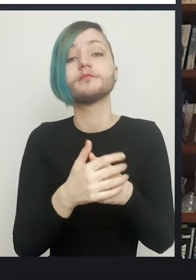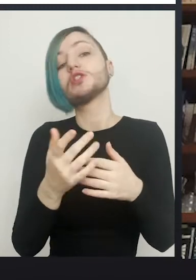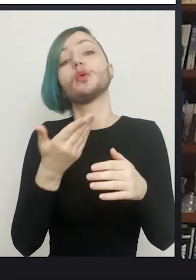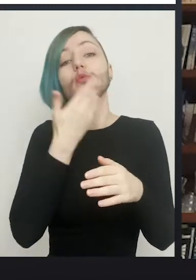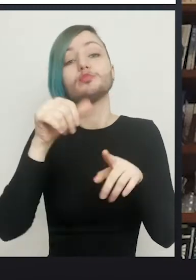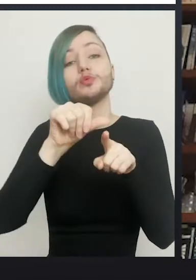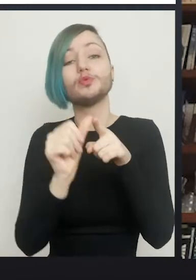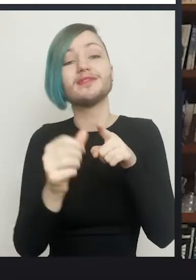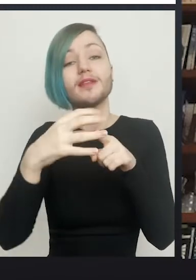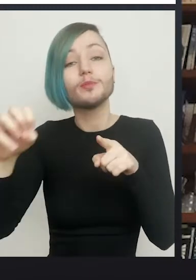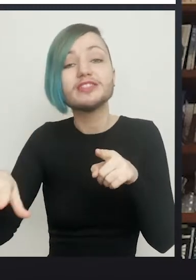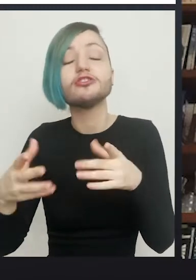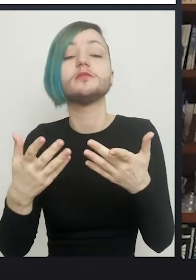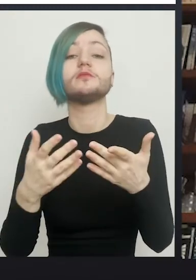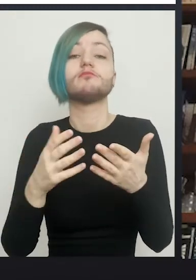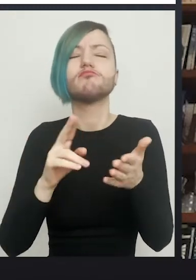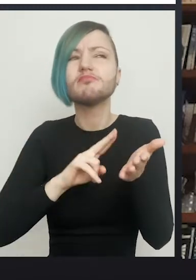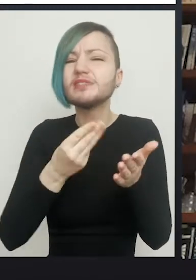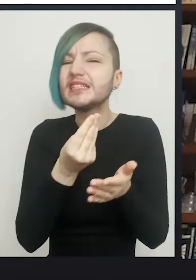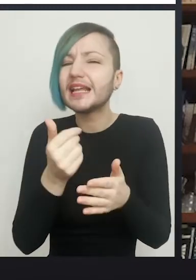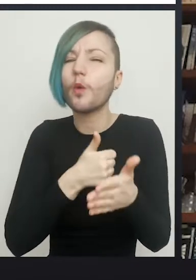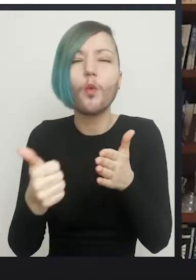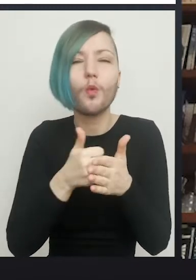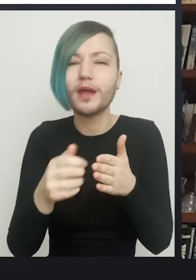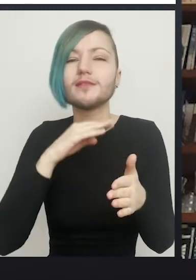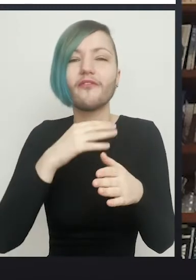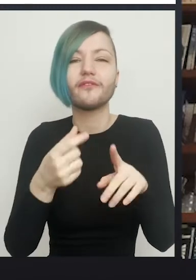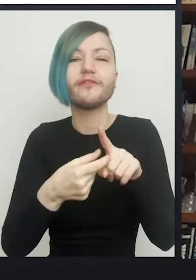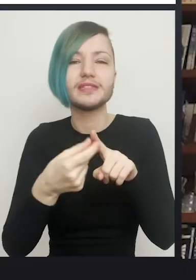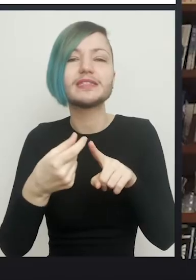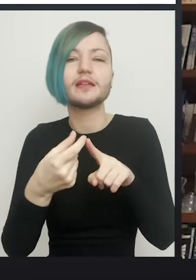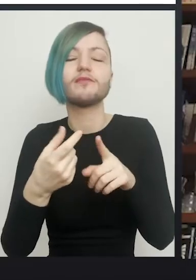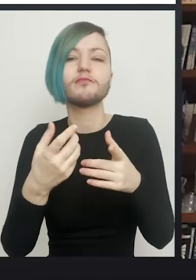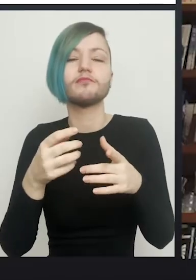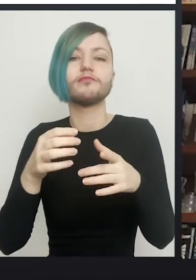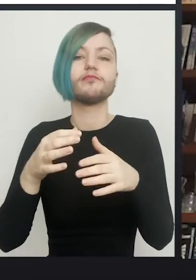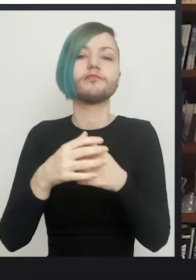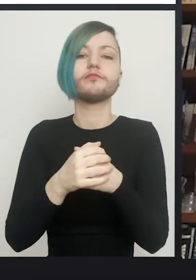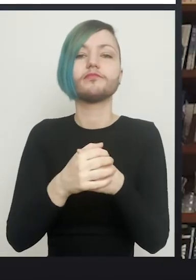they almost always have enough skin to produce a vaginal lining with just the penile skin tube.